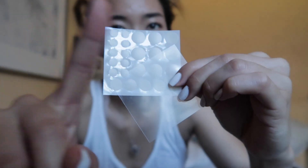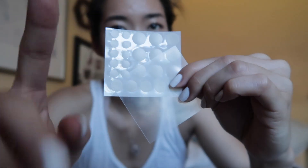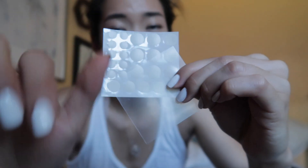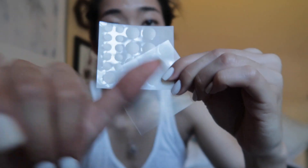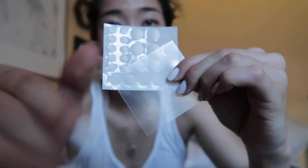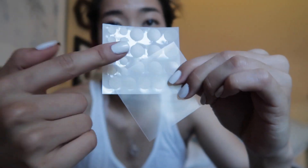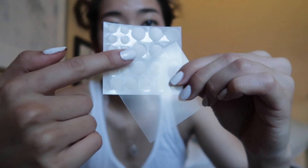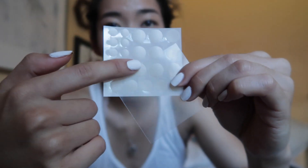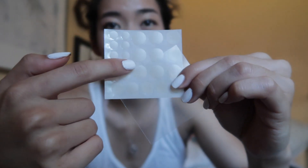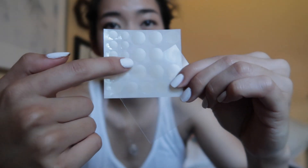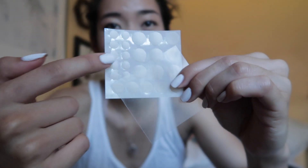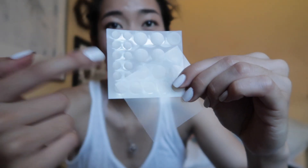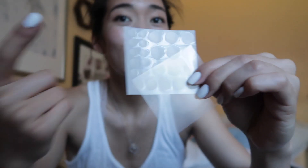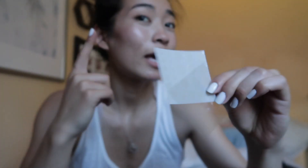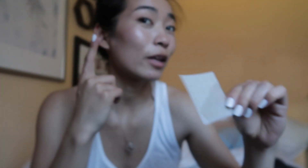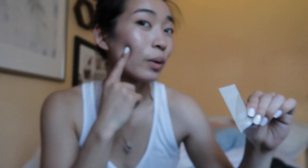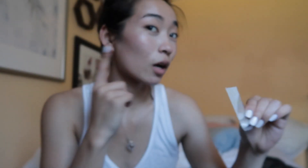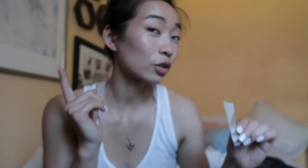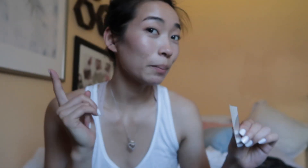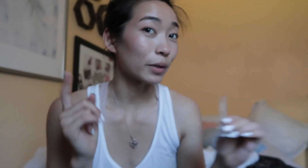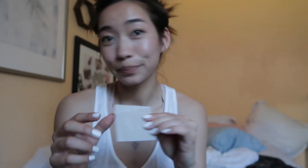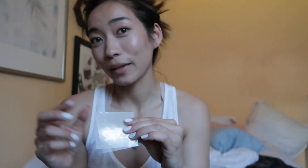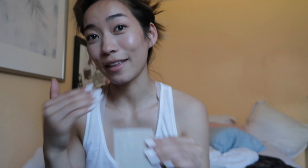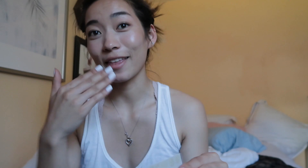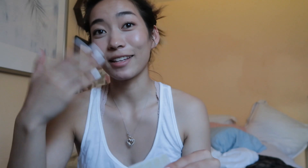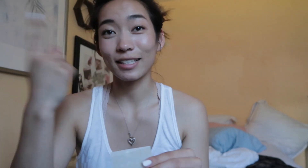sizes so you just pick one of these and you put it on your pimple and then the next